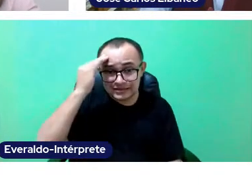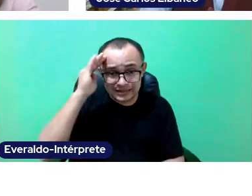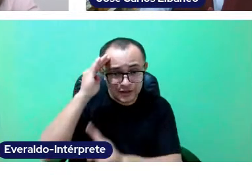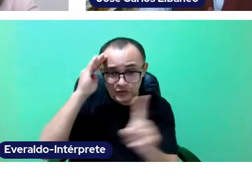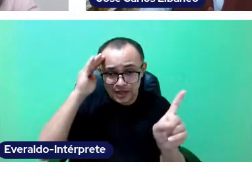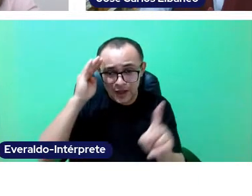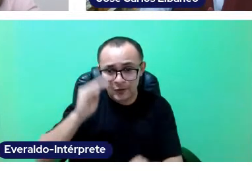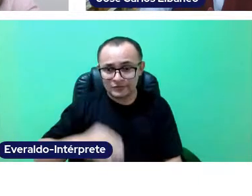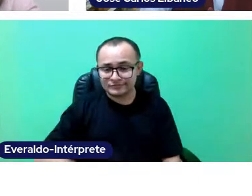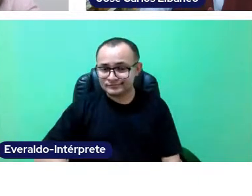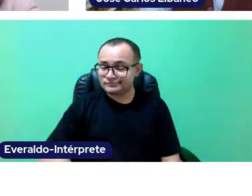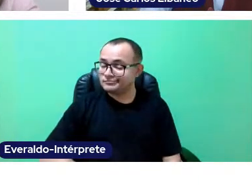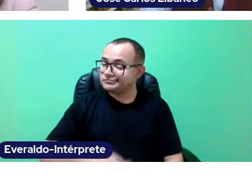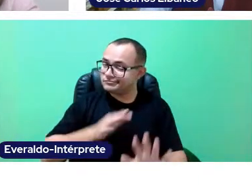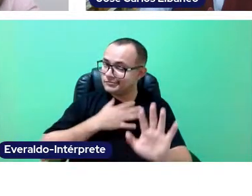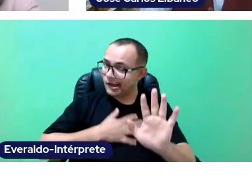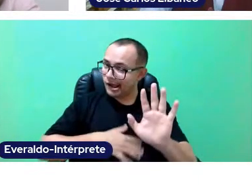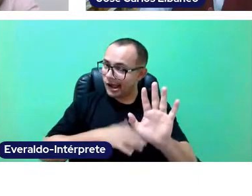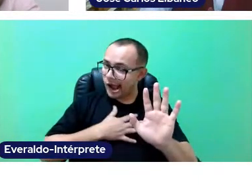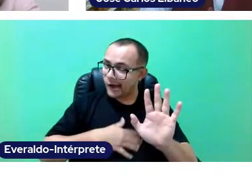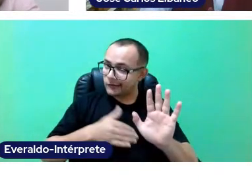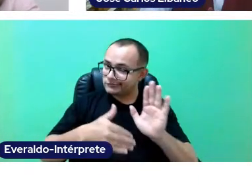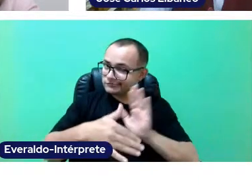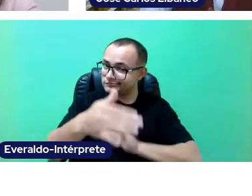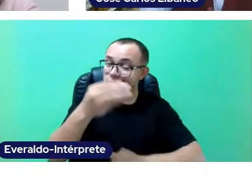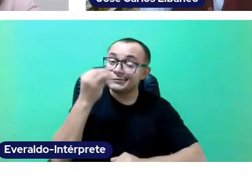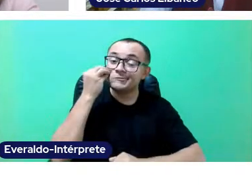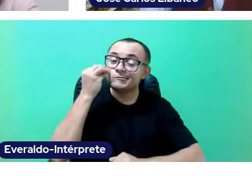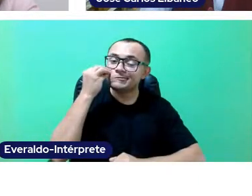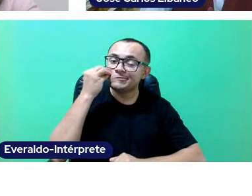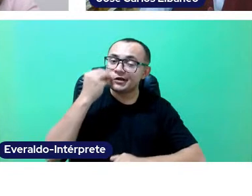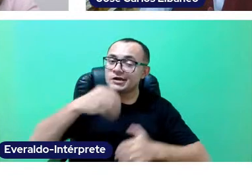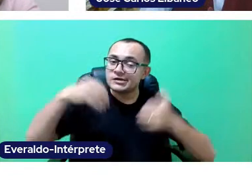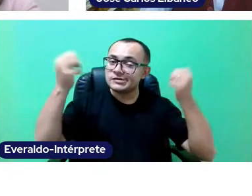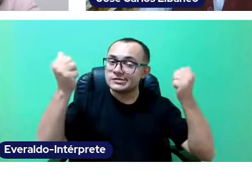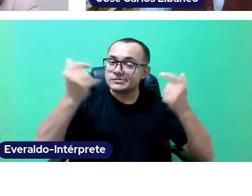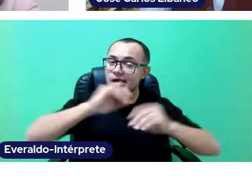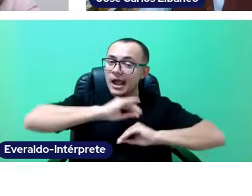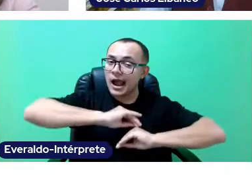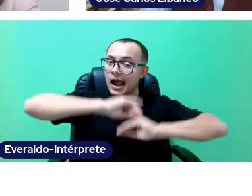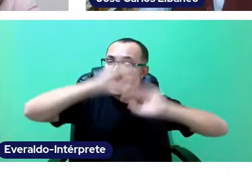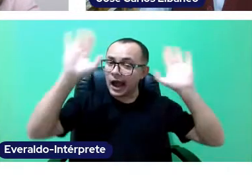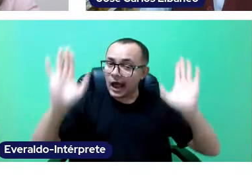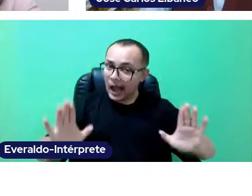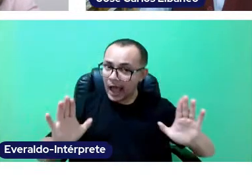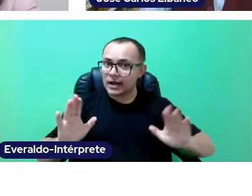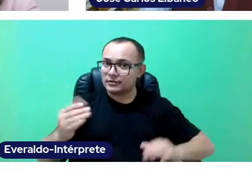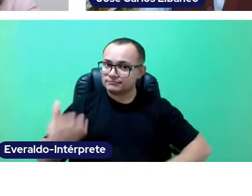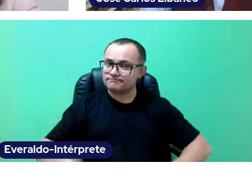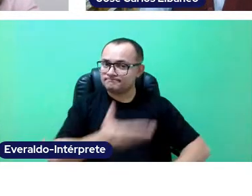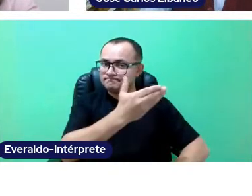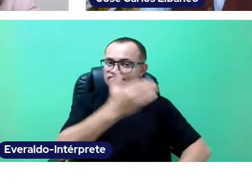Yes, they didn't. But we will show them in a very clear and evident manner.